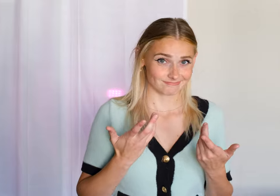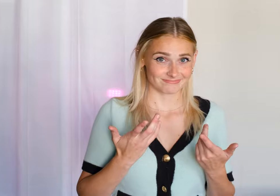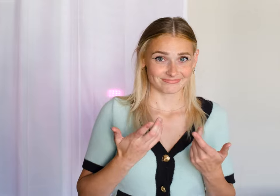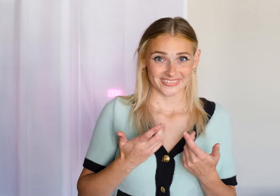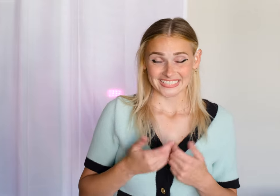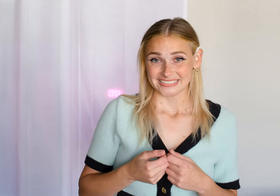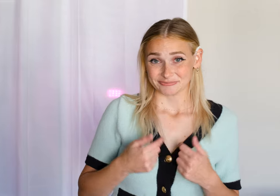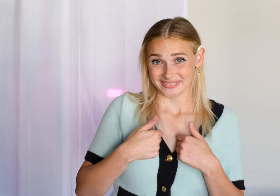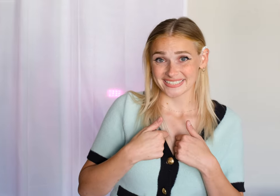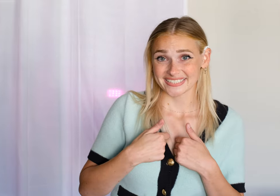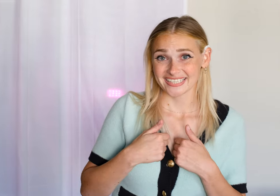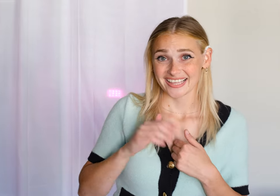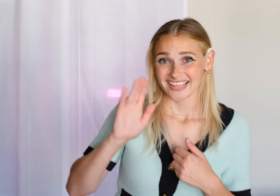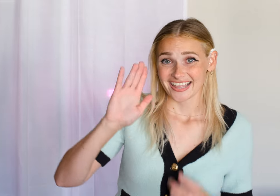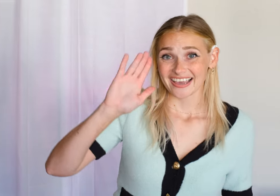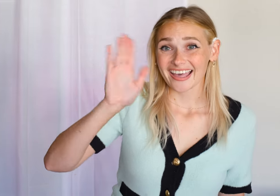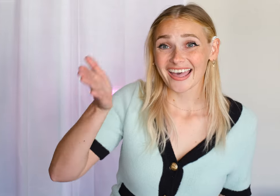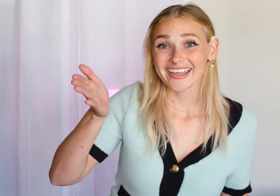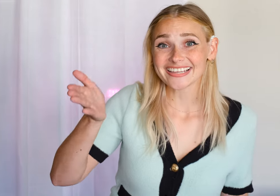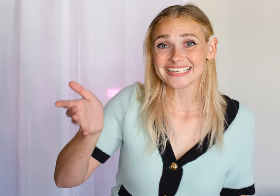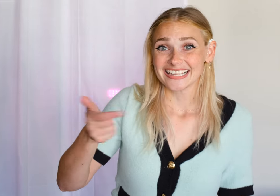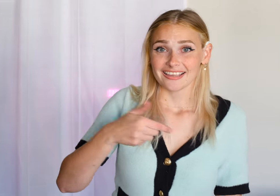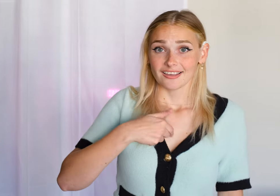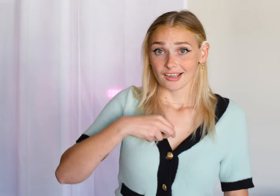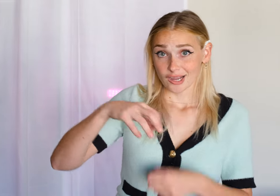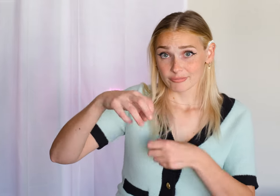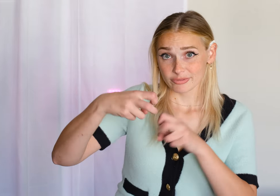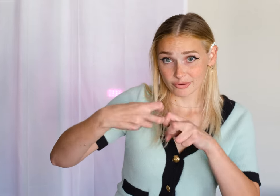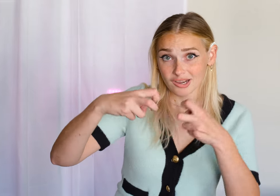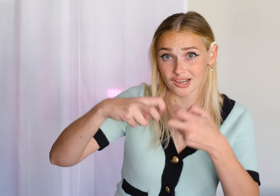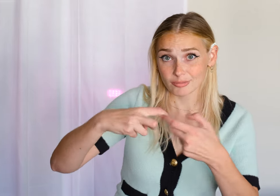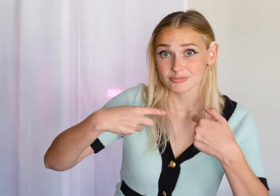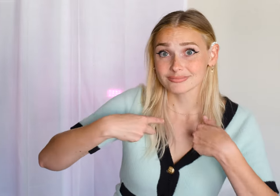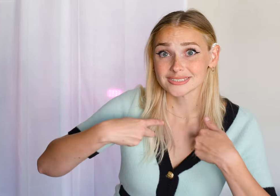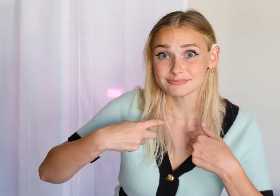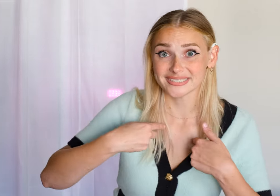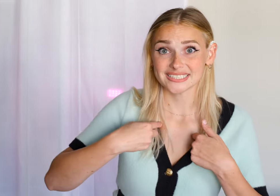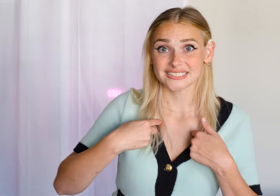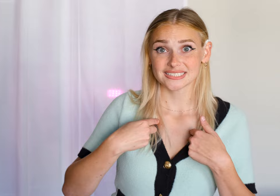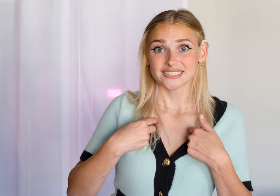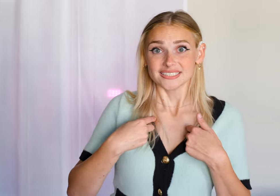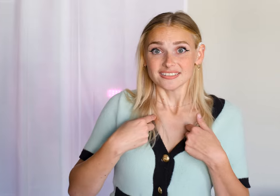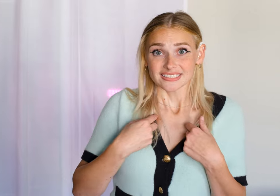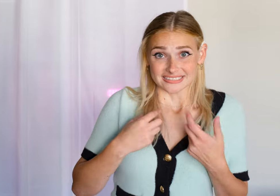🎶It's me 🎶 🎶Hi! (Hi!) 🎶 🎶I'm the problem, it's me (I'm the problem, it's me) 🎶